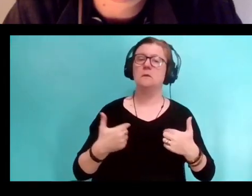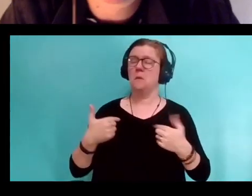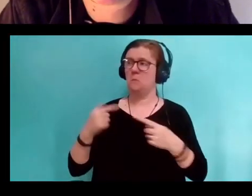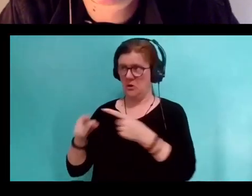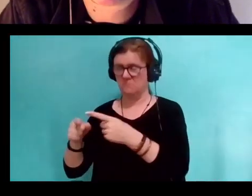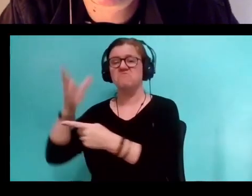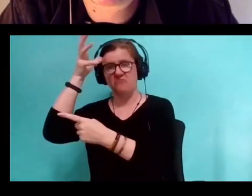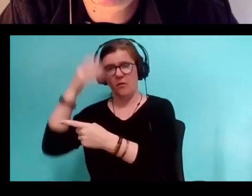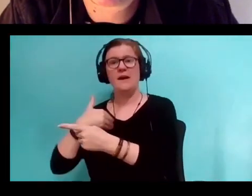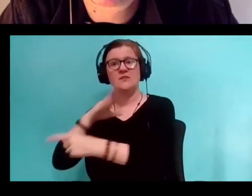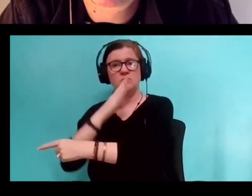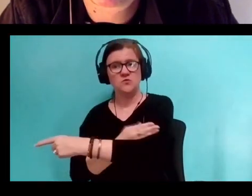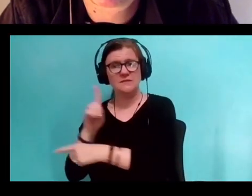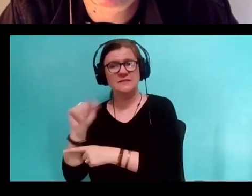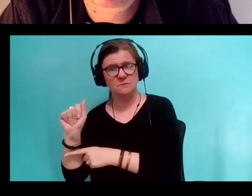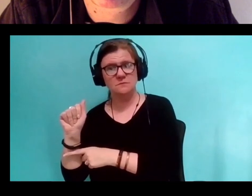you've probably thought a lot about love yourself.